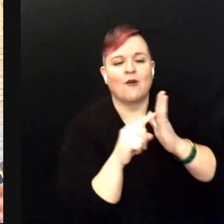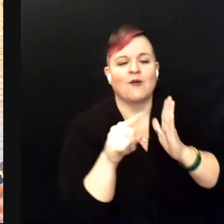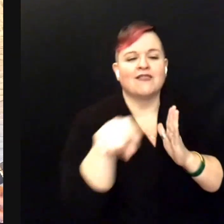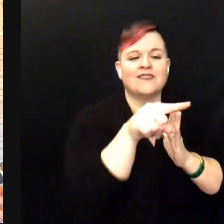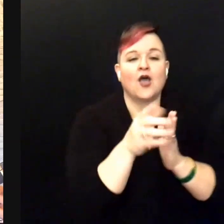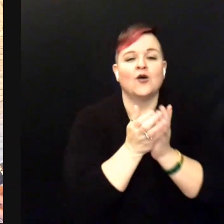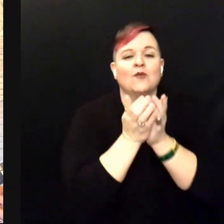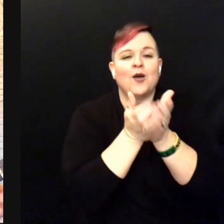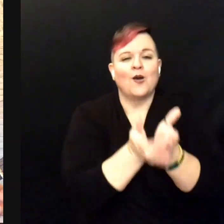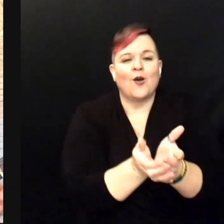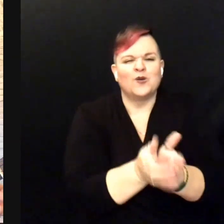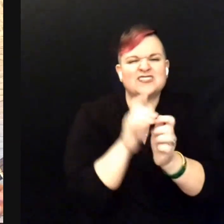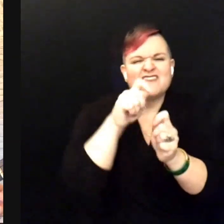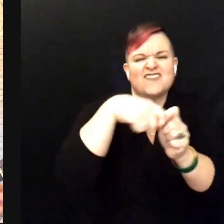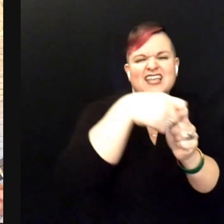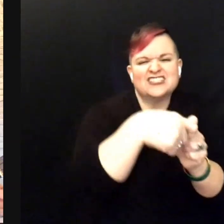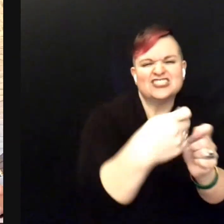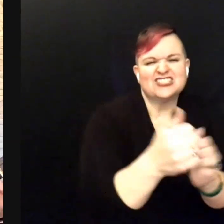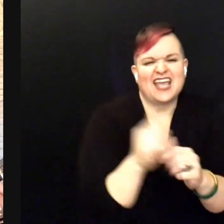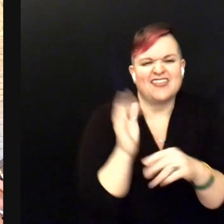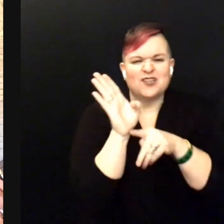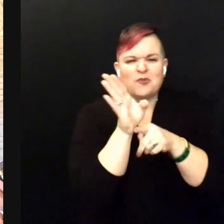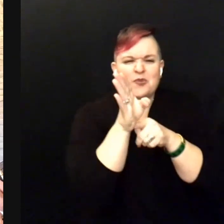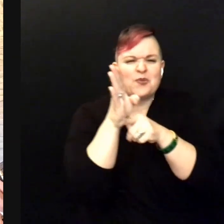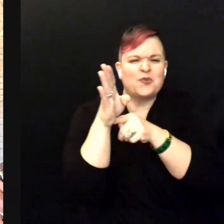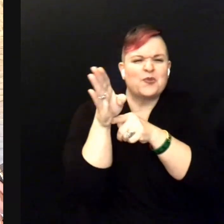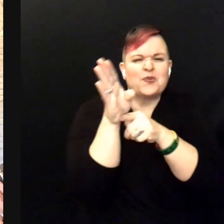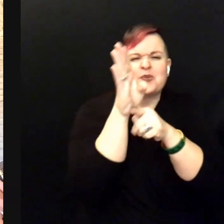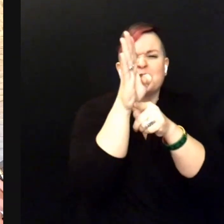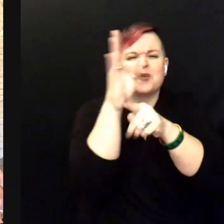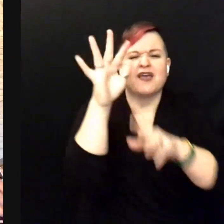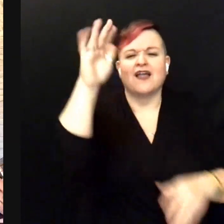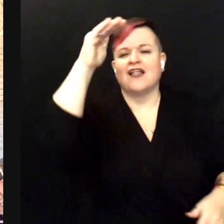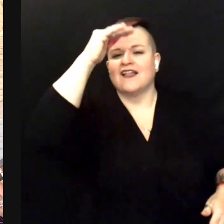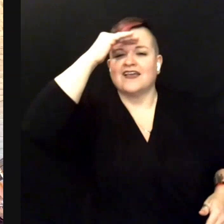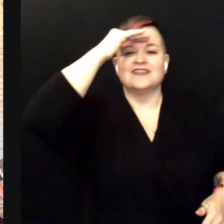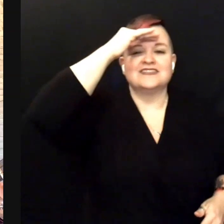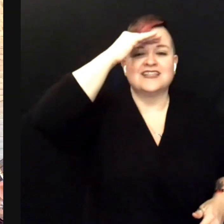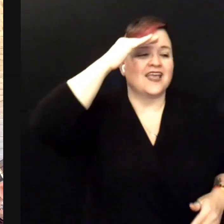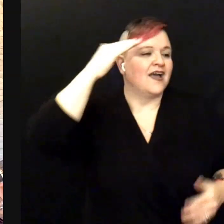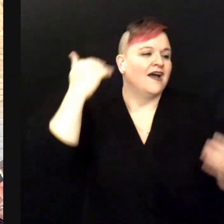With their sails afloat If I could only see